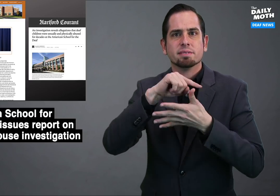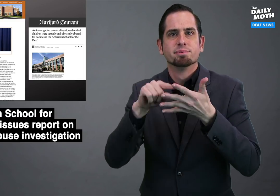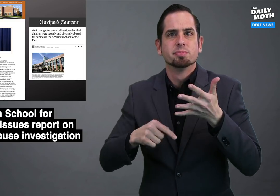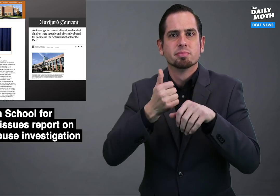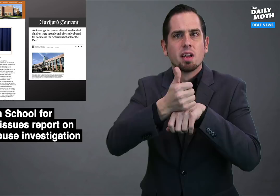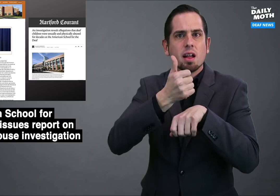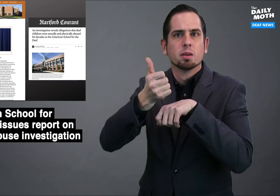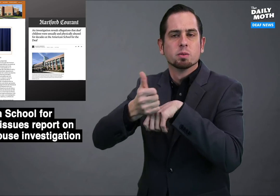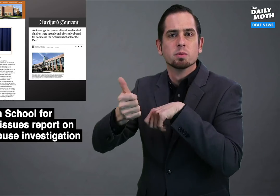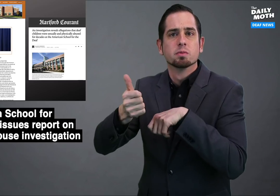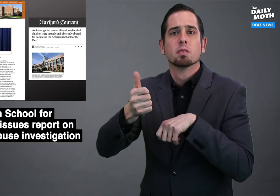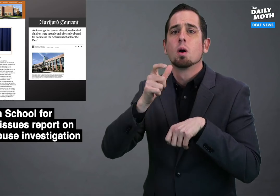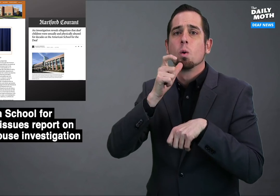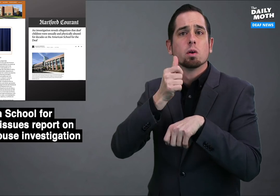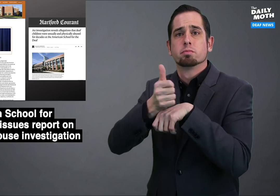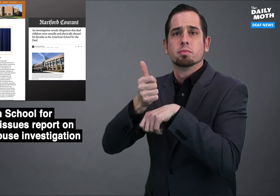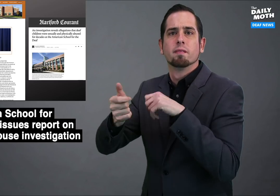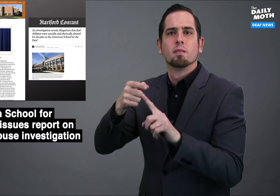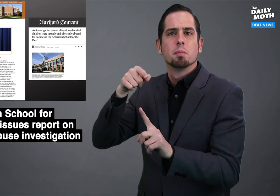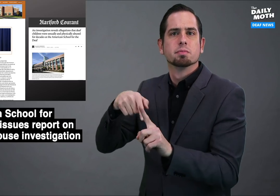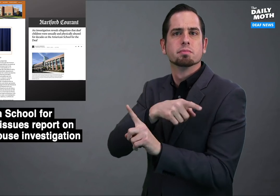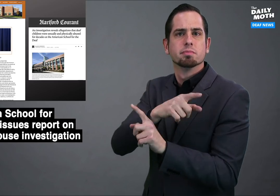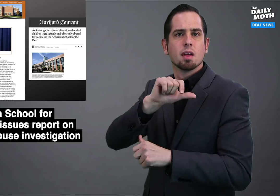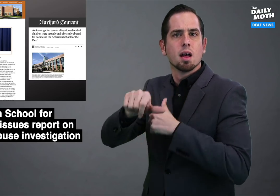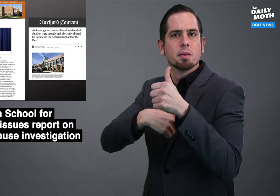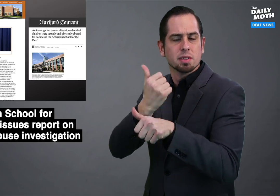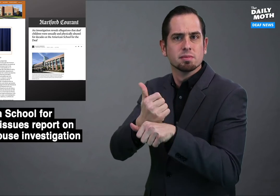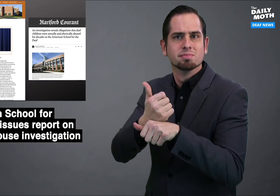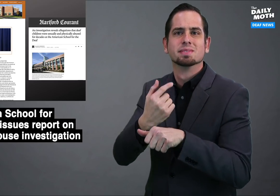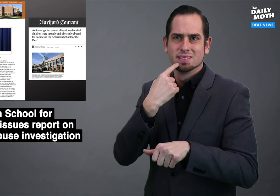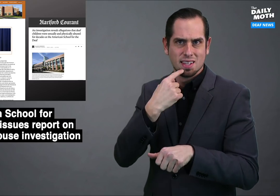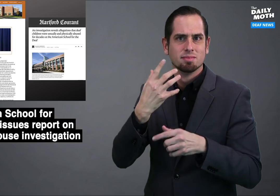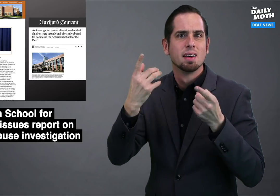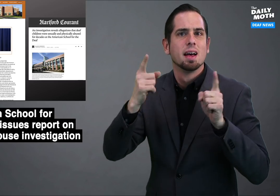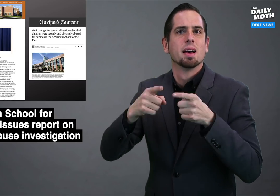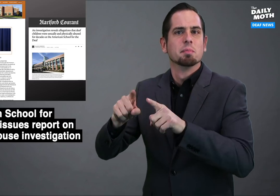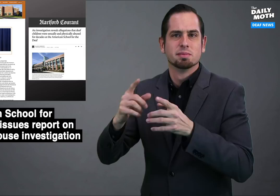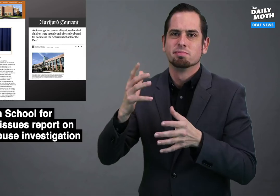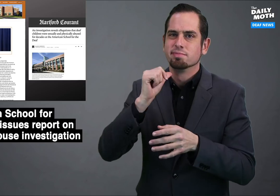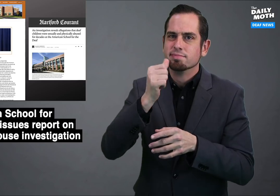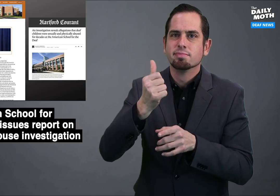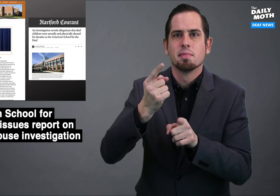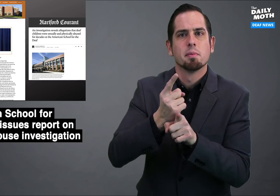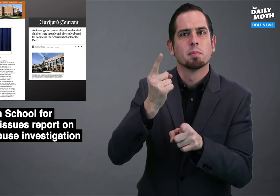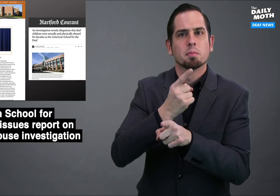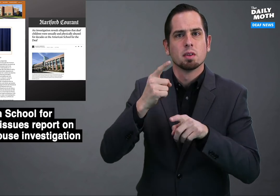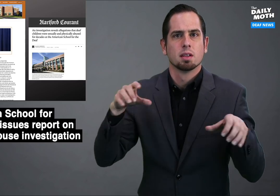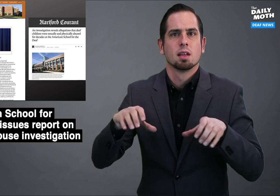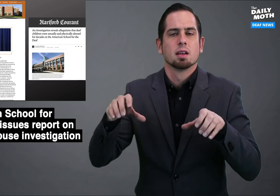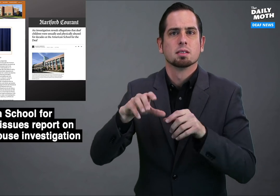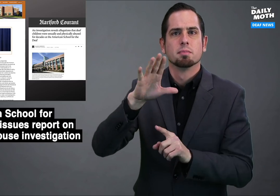allegations made by alumni of inappropriate conduct